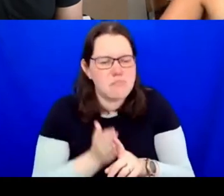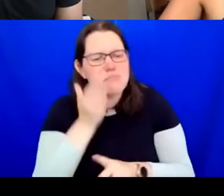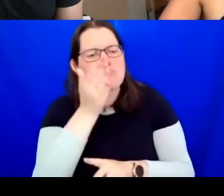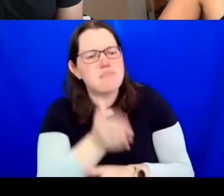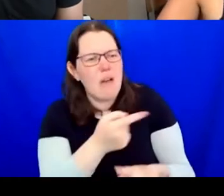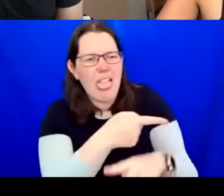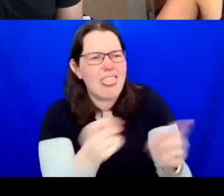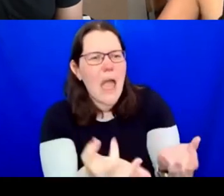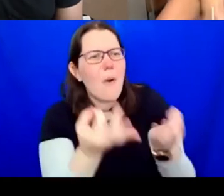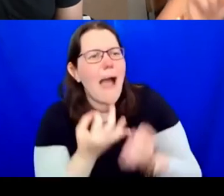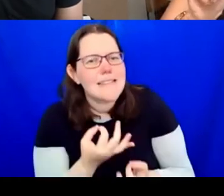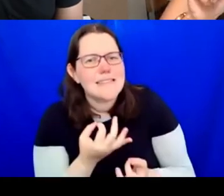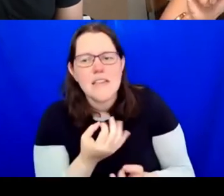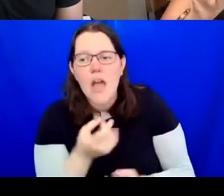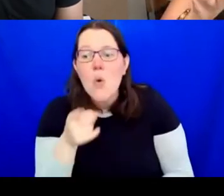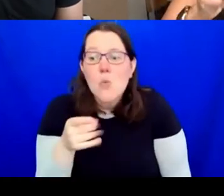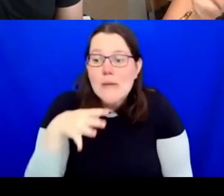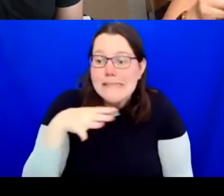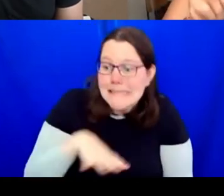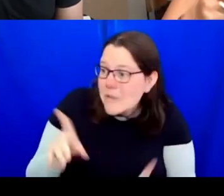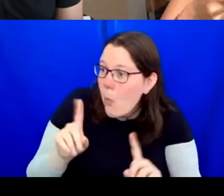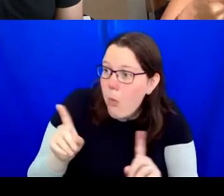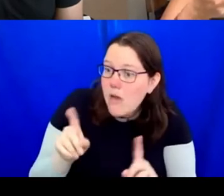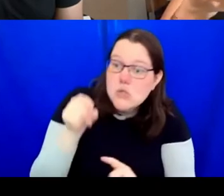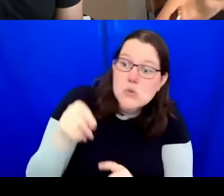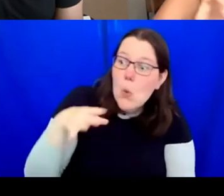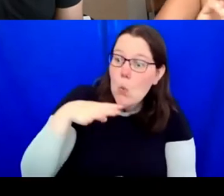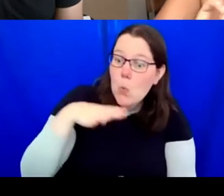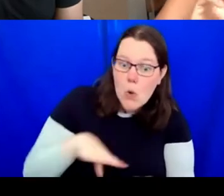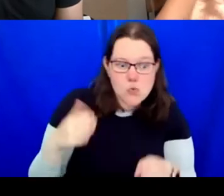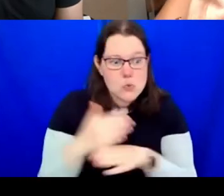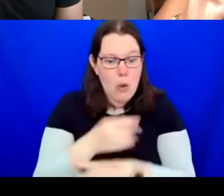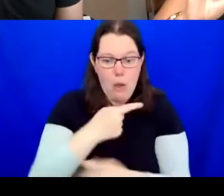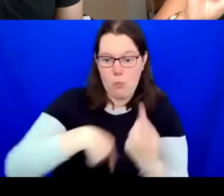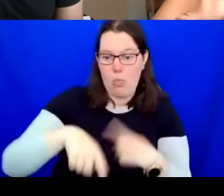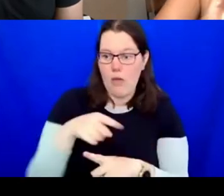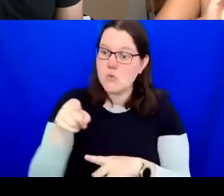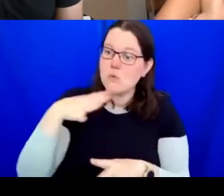good to work with us. I think if we turn these power dynamics differently, for me that's an